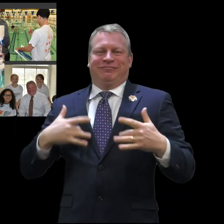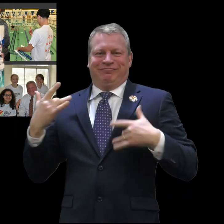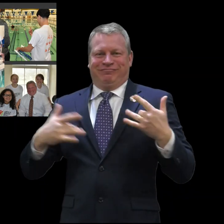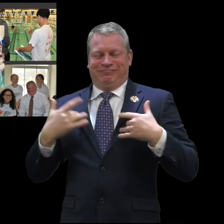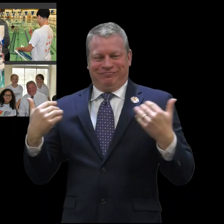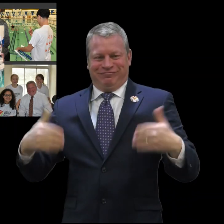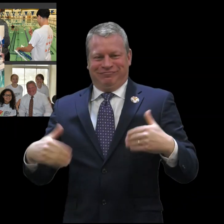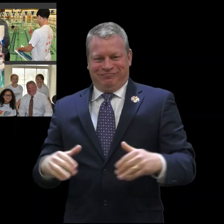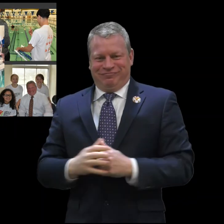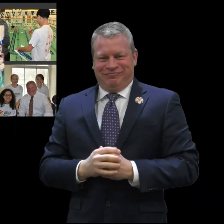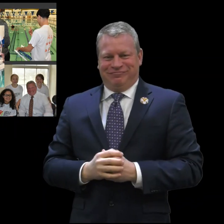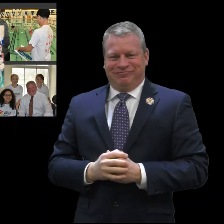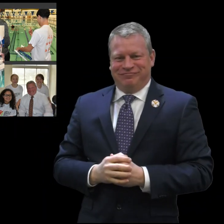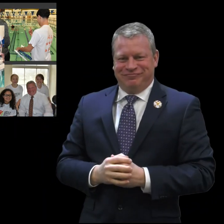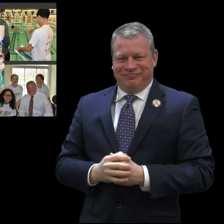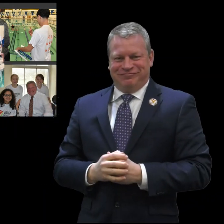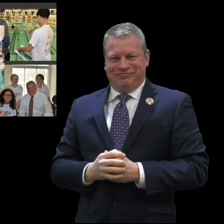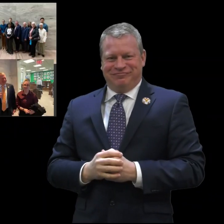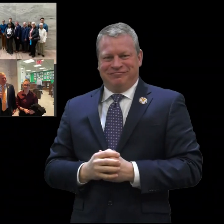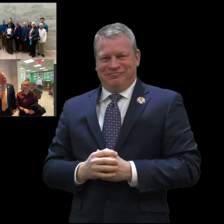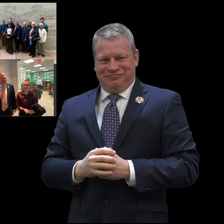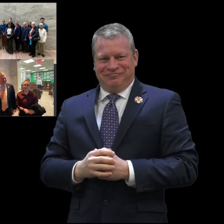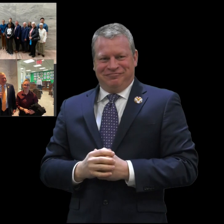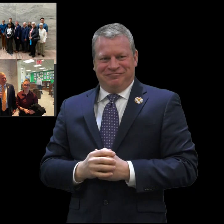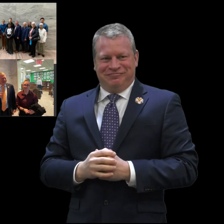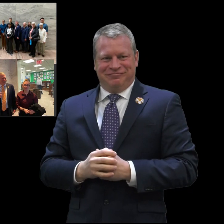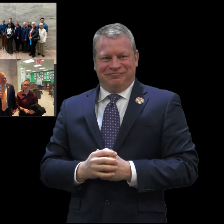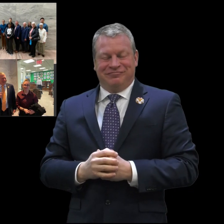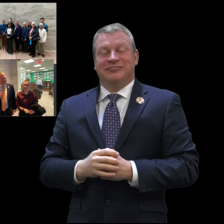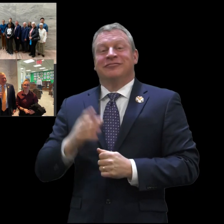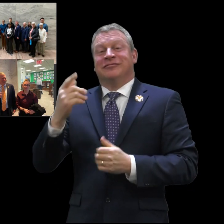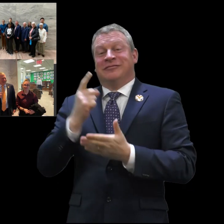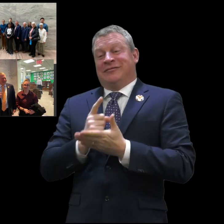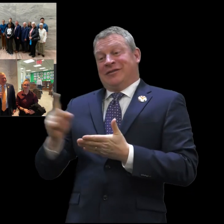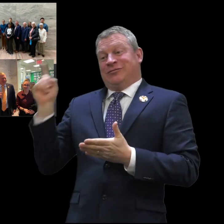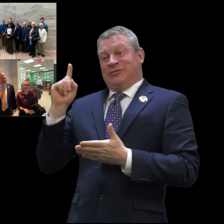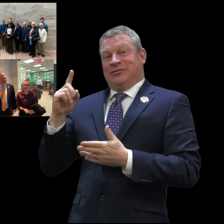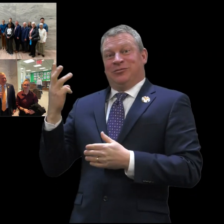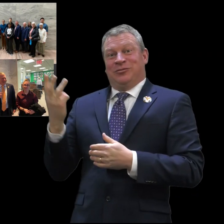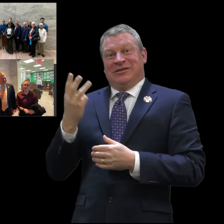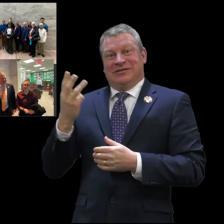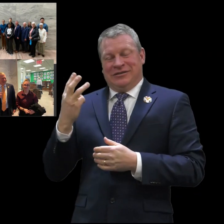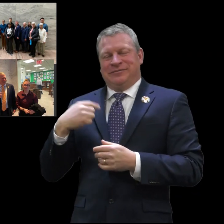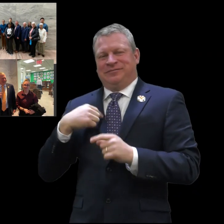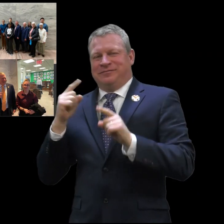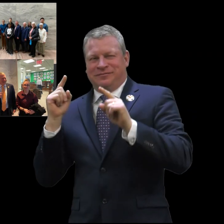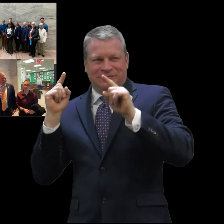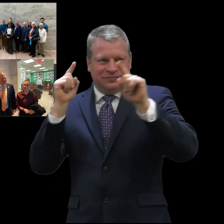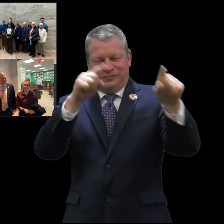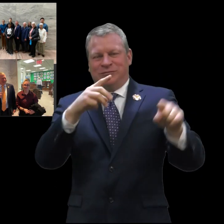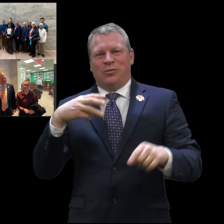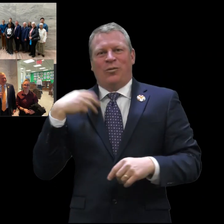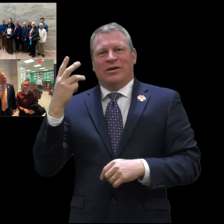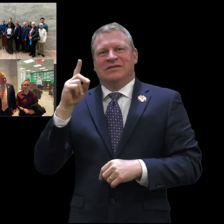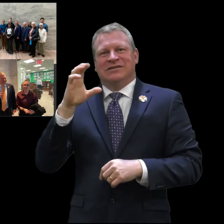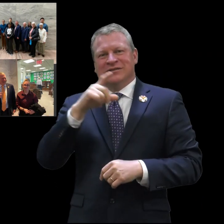our students yesterday. What an exciting day last week. On Wednesday I traveled